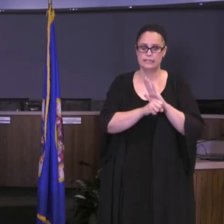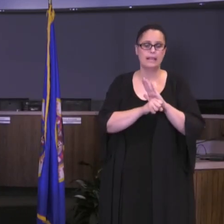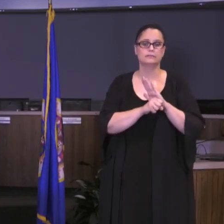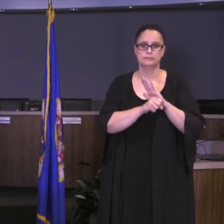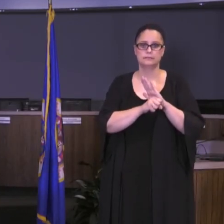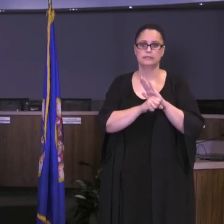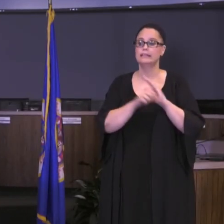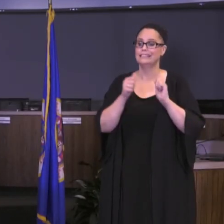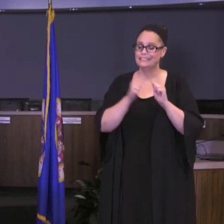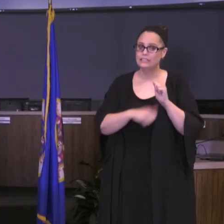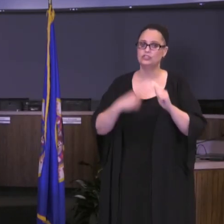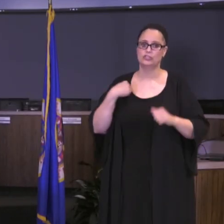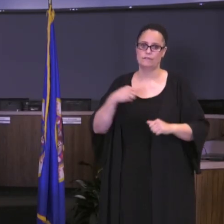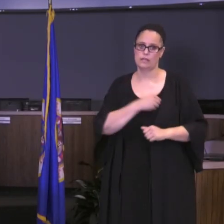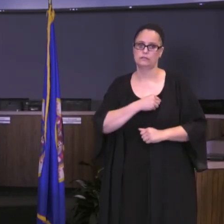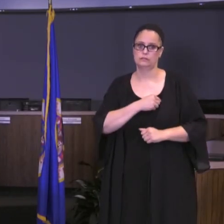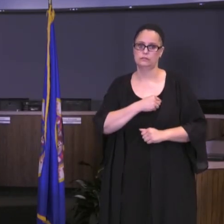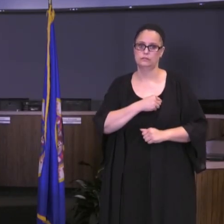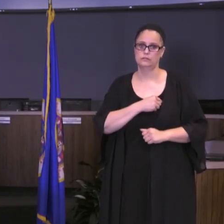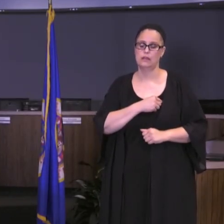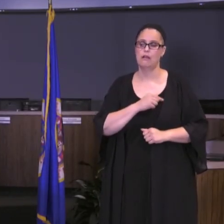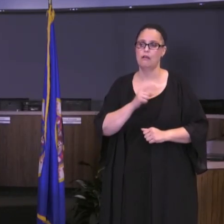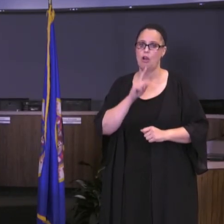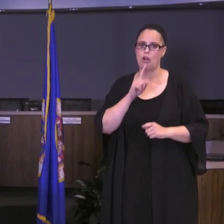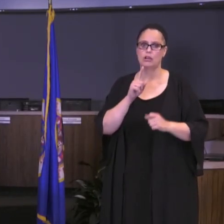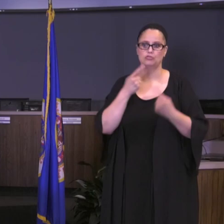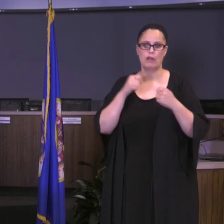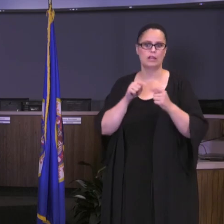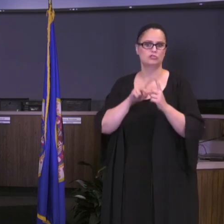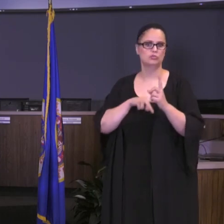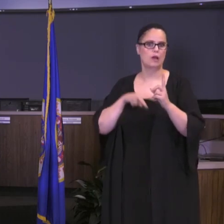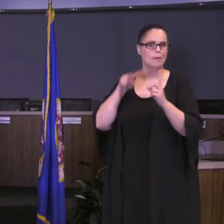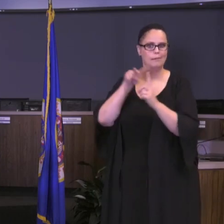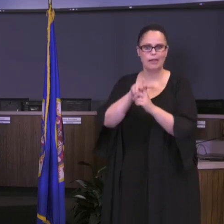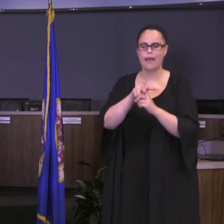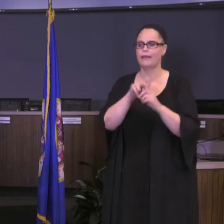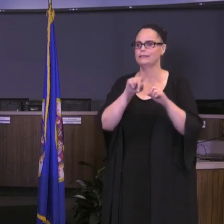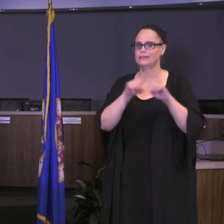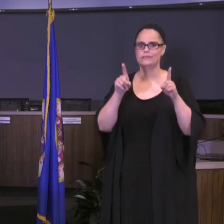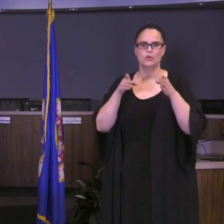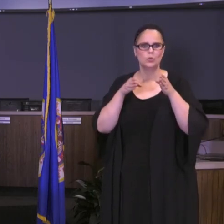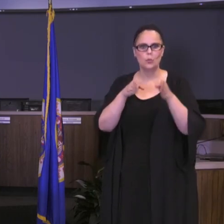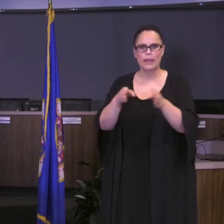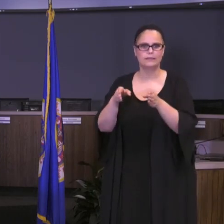Each of us are trying to apply different ways of doing this, innovative ways of doing this in our districts. It's been